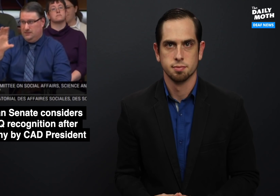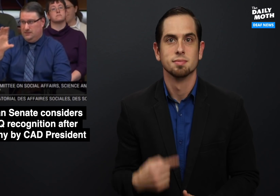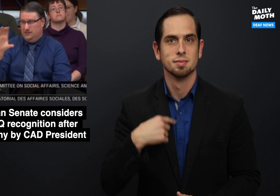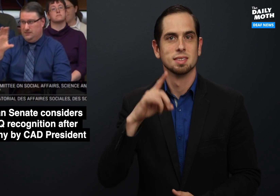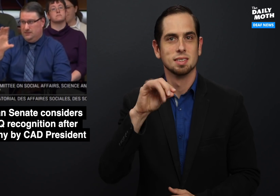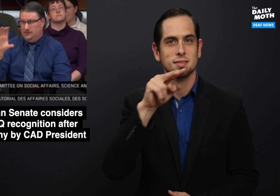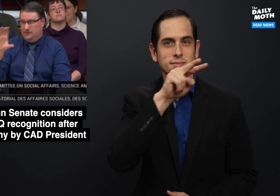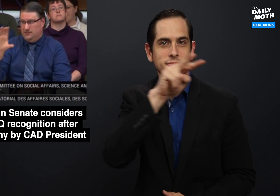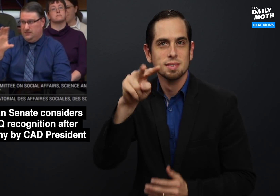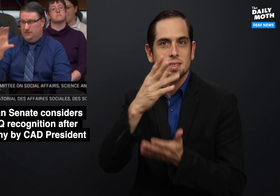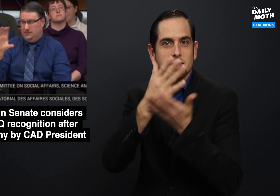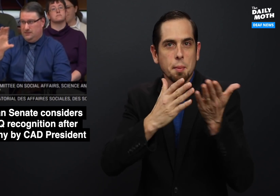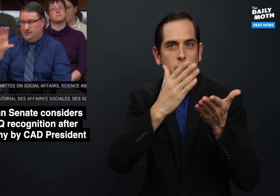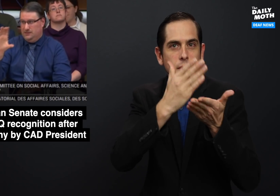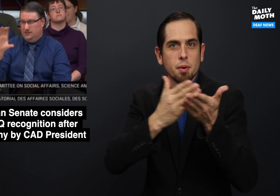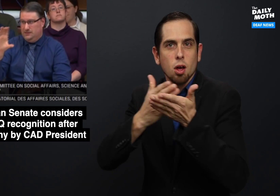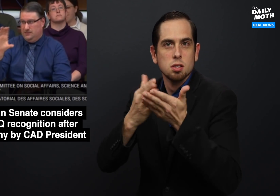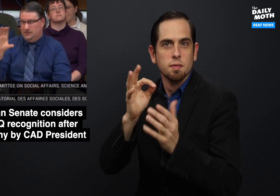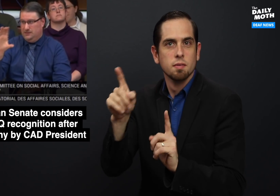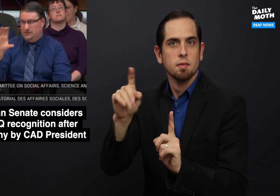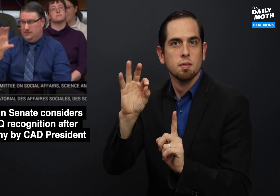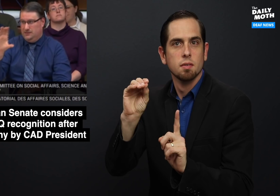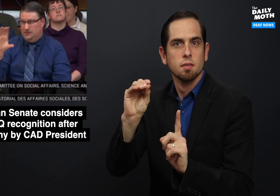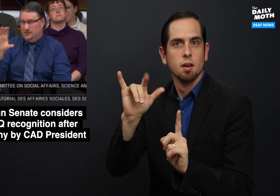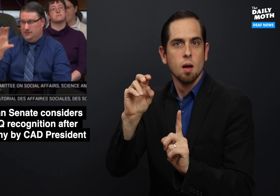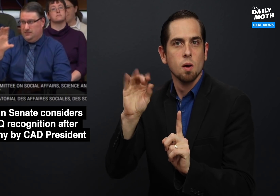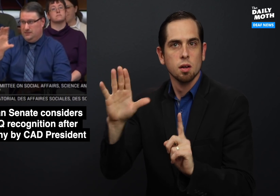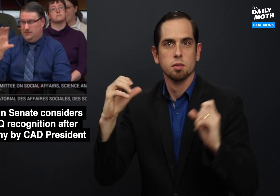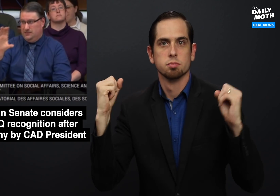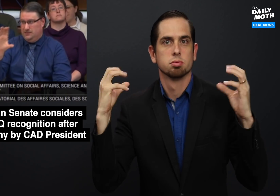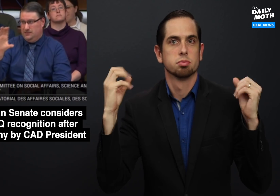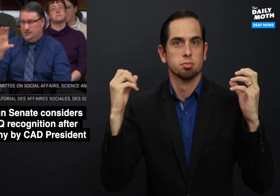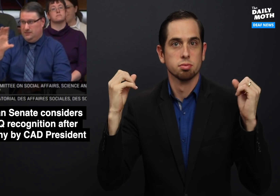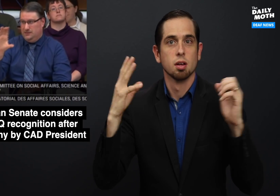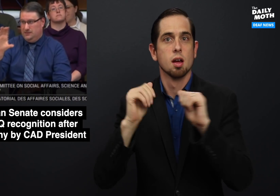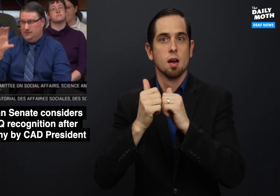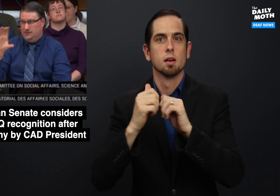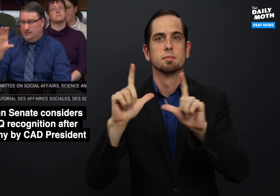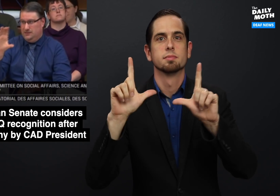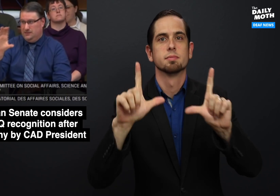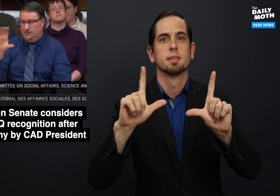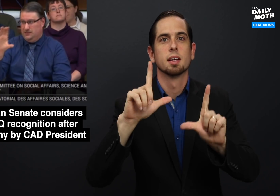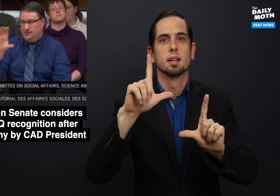I was able to watch parts of Folino's testimony through